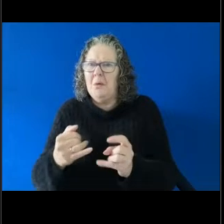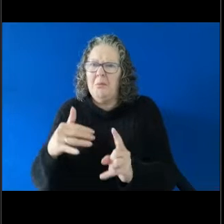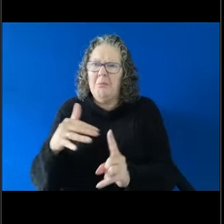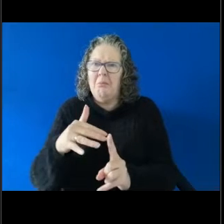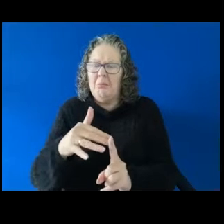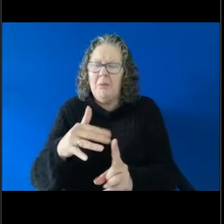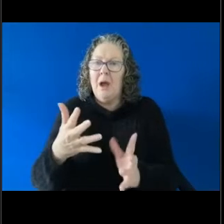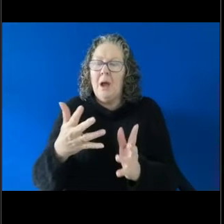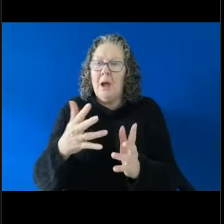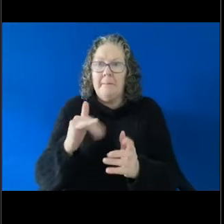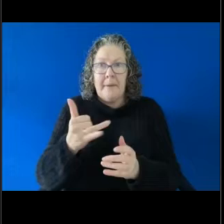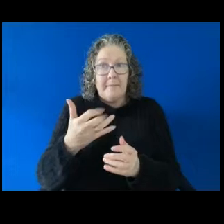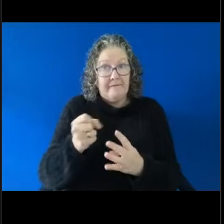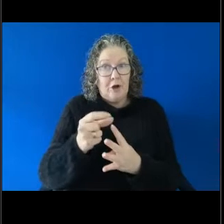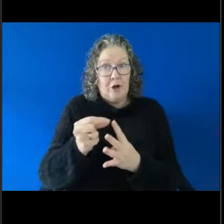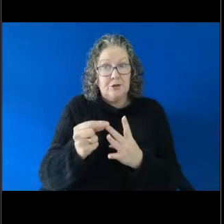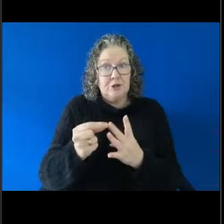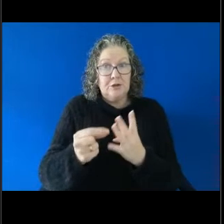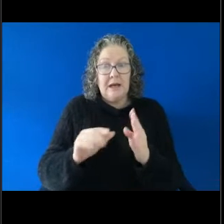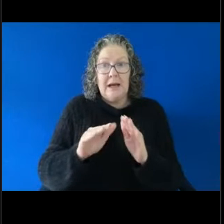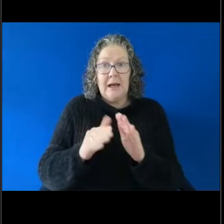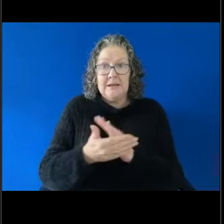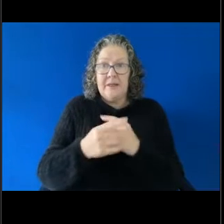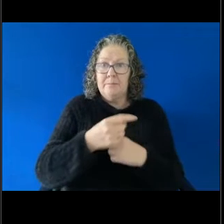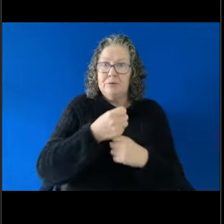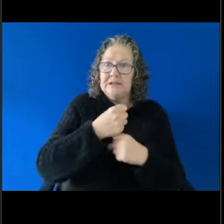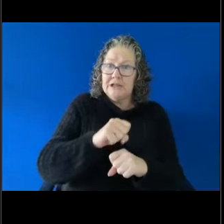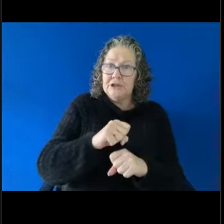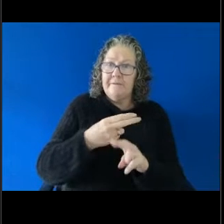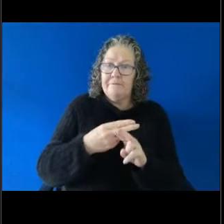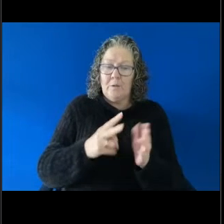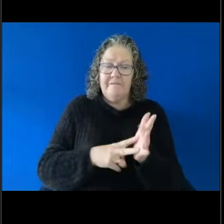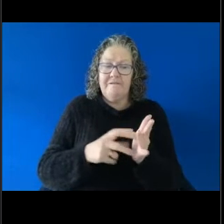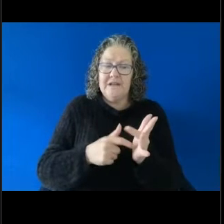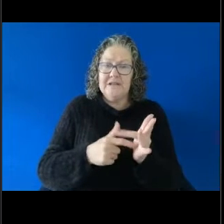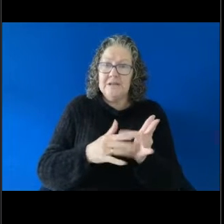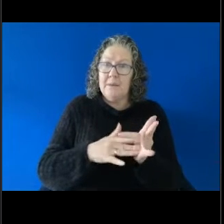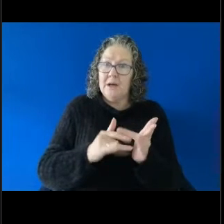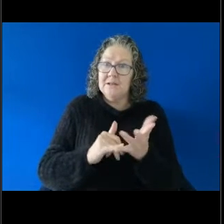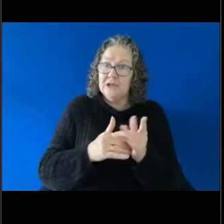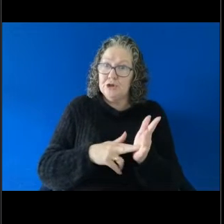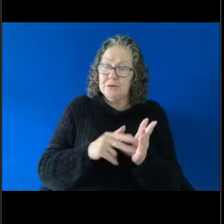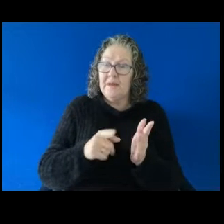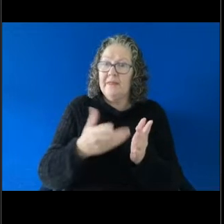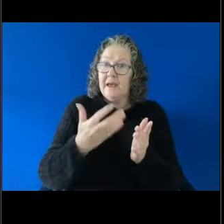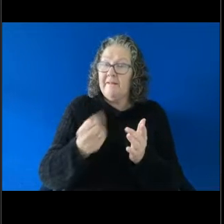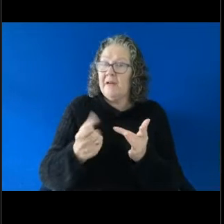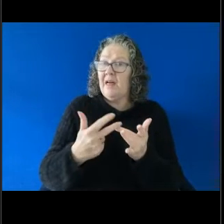under the protections against victimisation, they might have other options against protections under